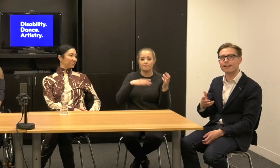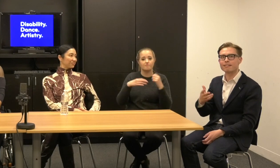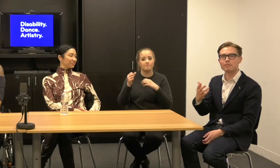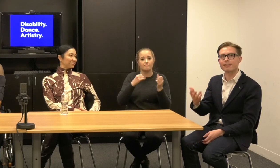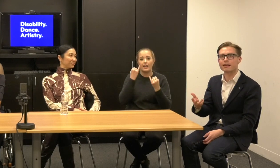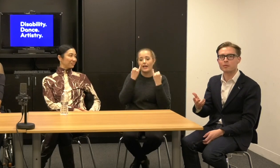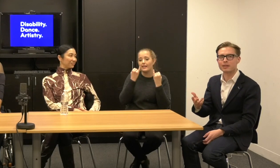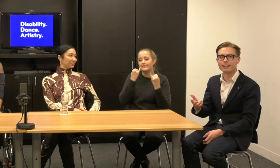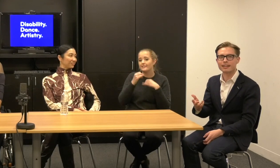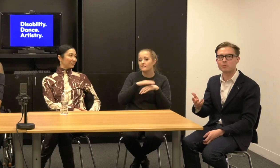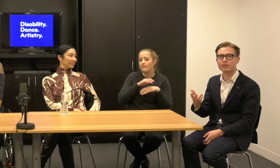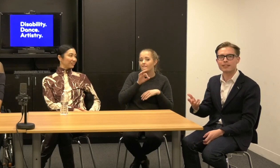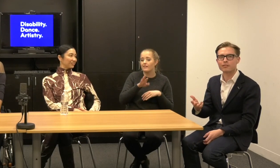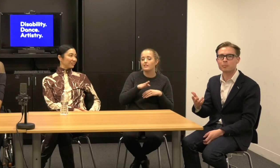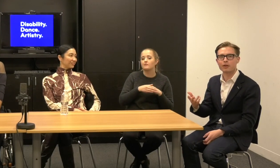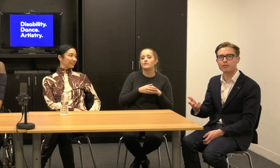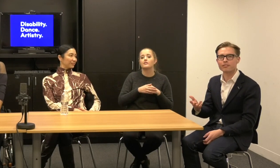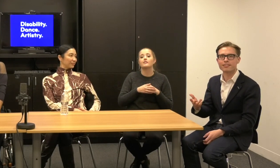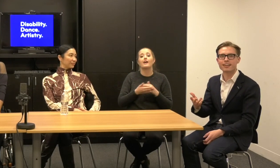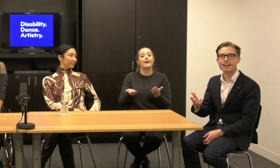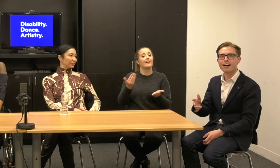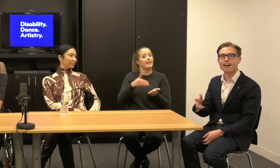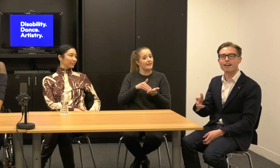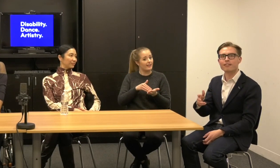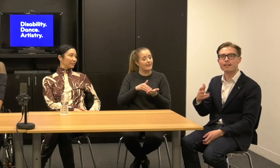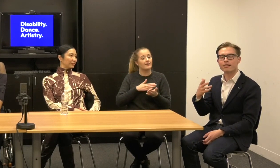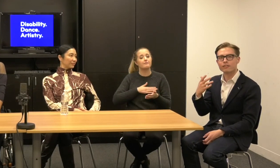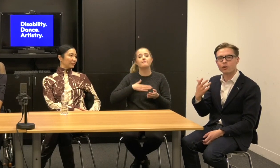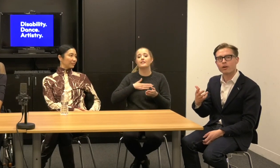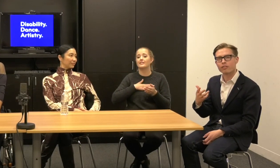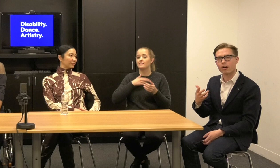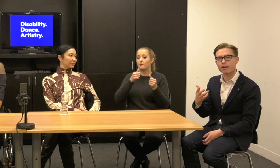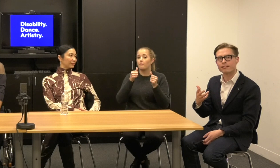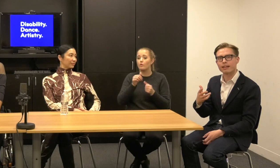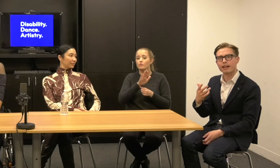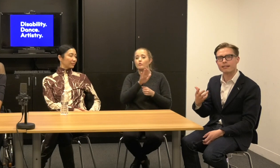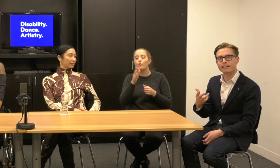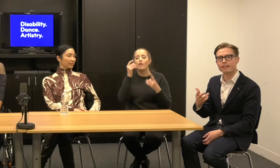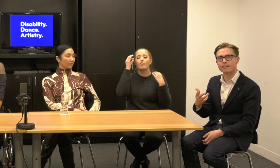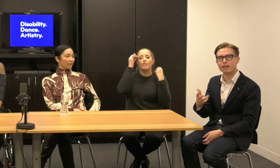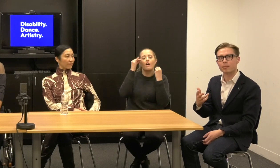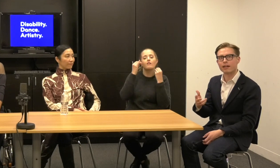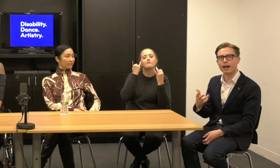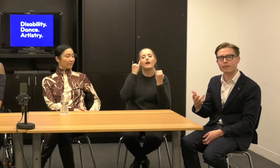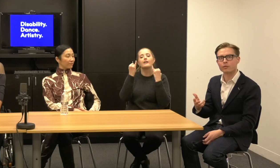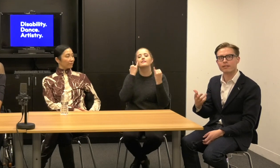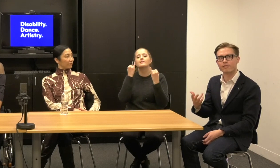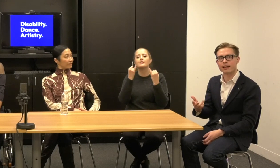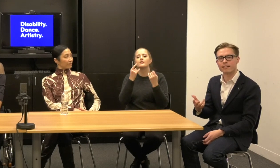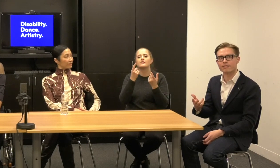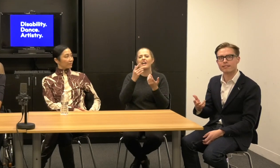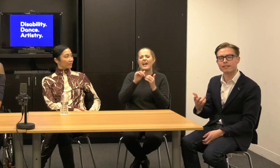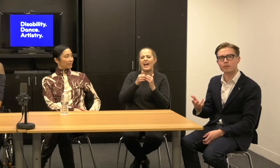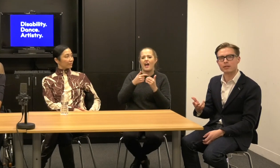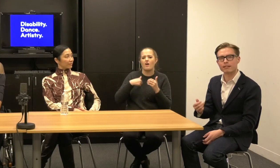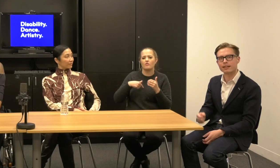As I said at the beginning, please post your thoughts and ideas about how to advance disability